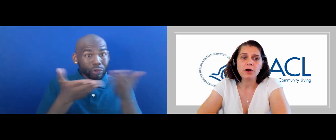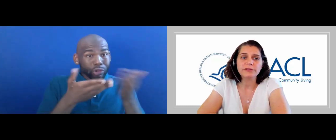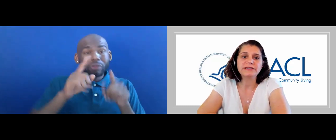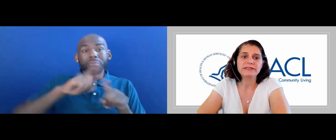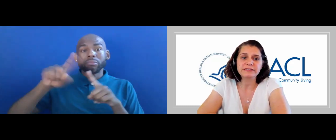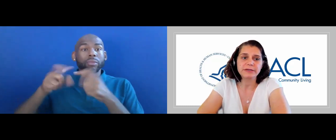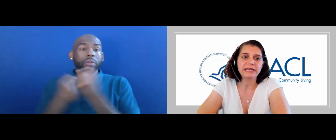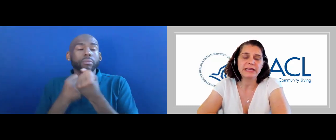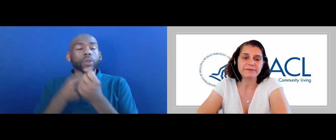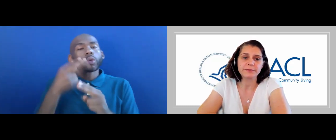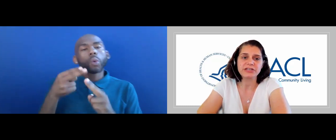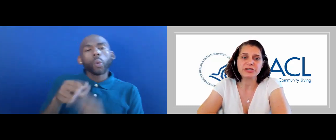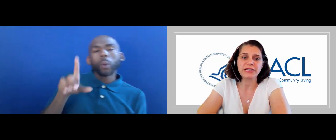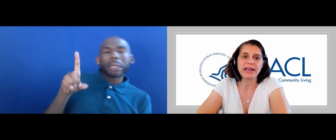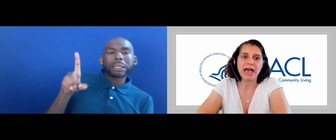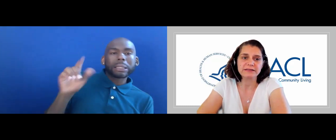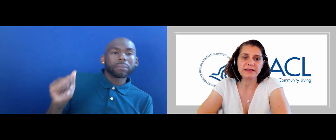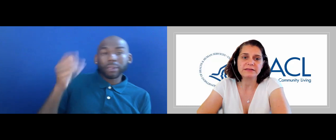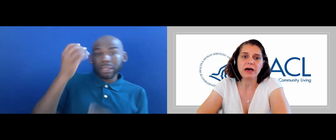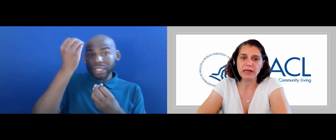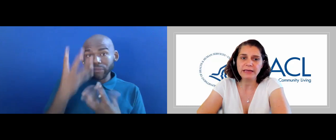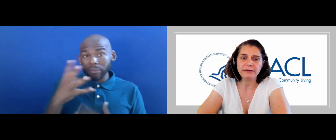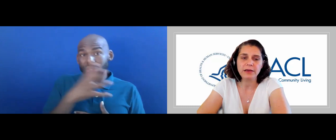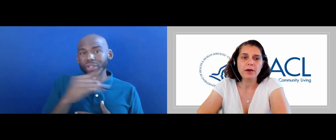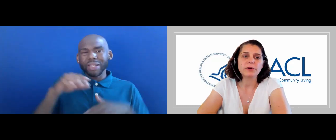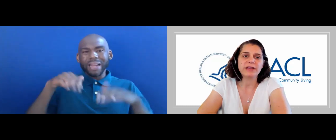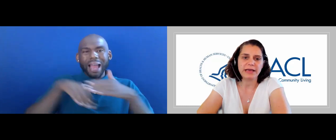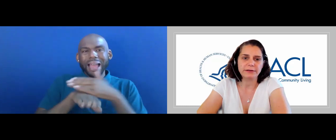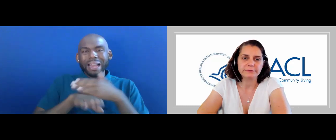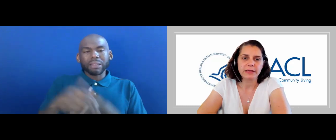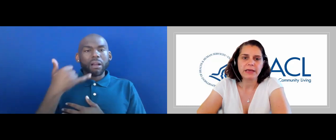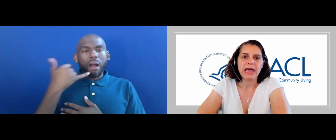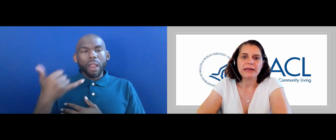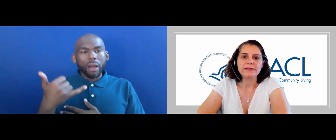THE DISABILITY INFORMATION AND ACCESS HOTLINE OR DIAL.